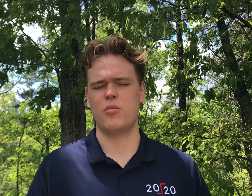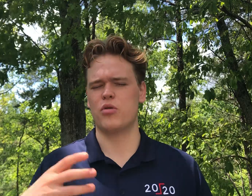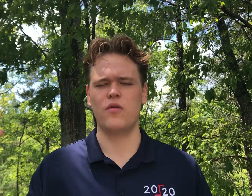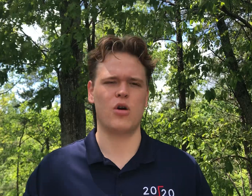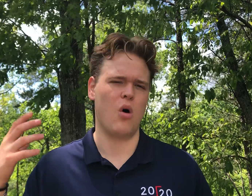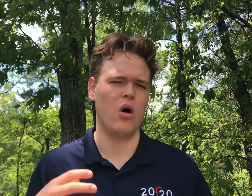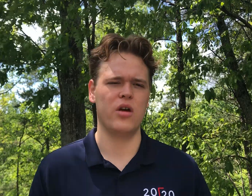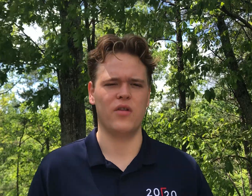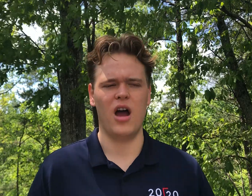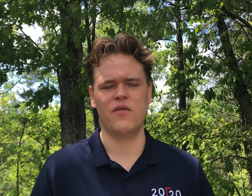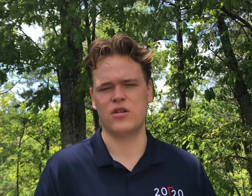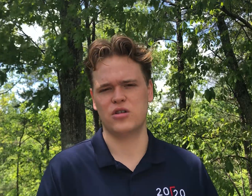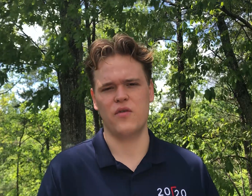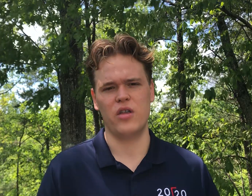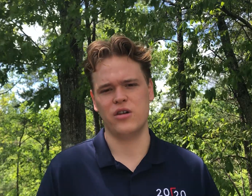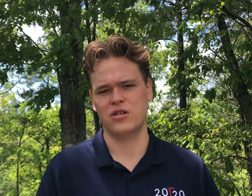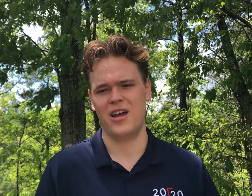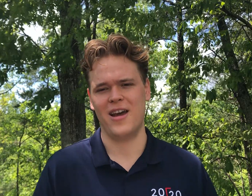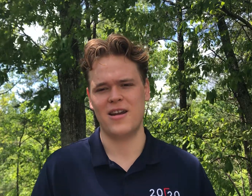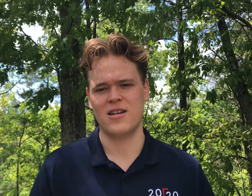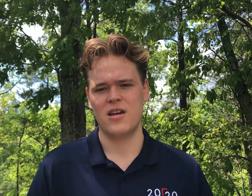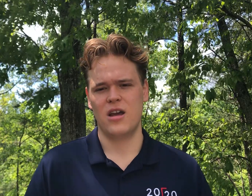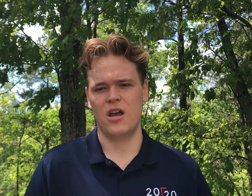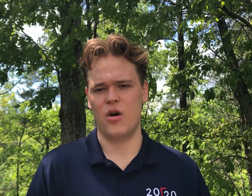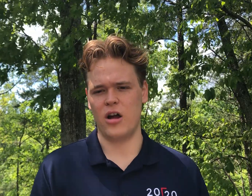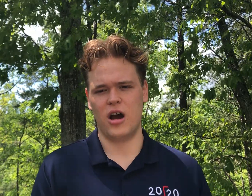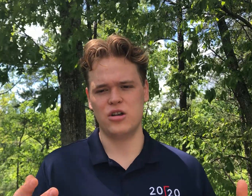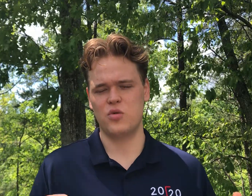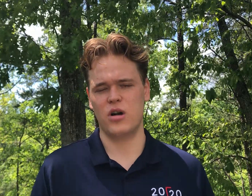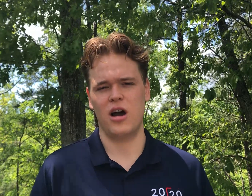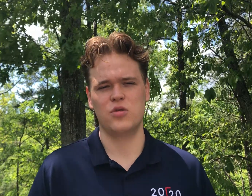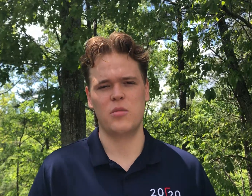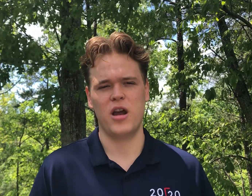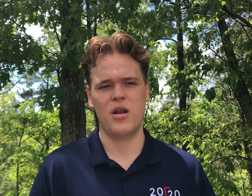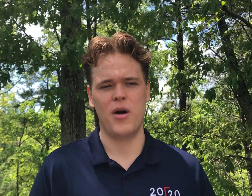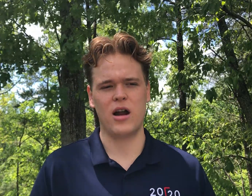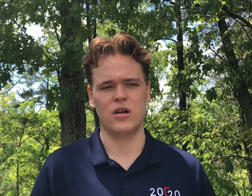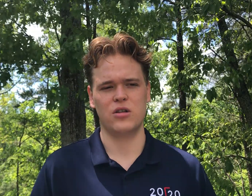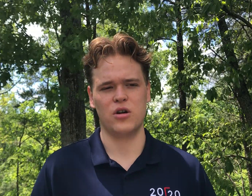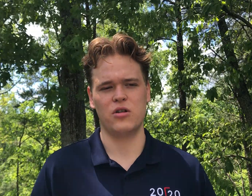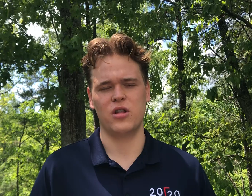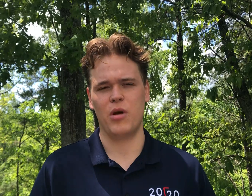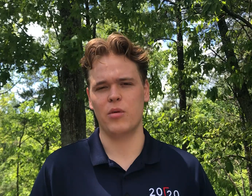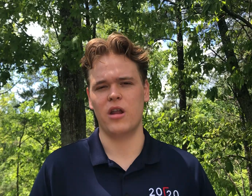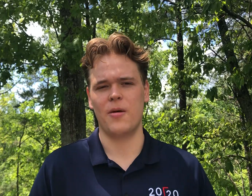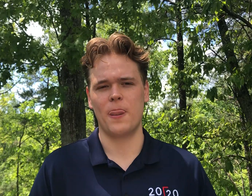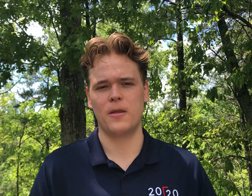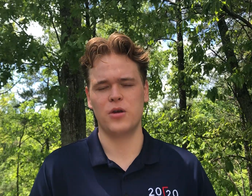to help improve the quality of life and to serve others, and I just want to make an impact on this earth and the people in it.